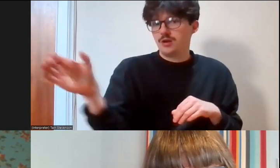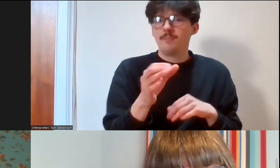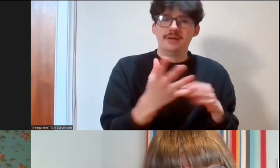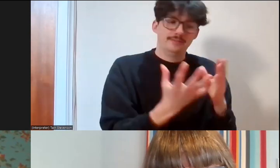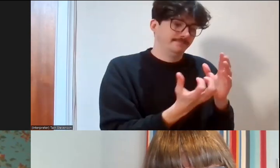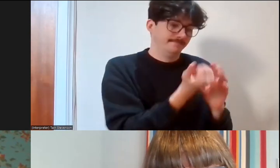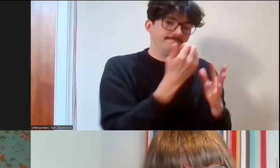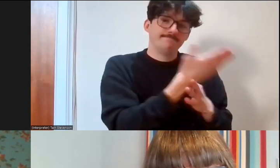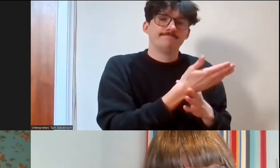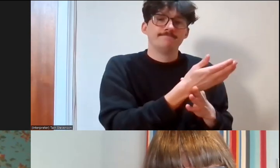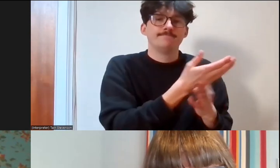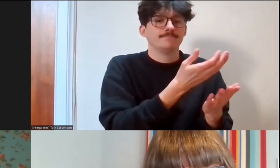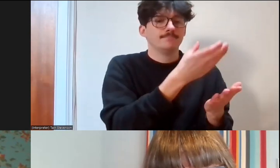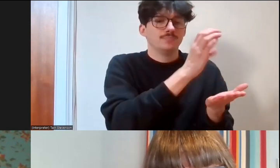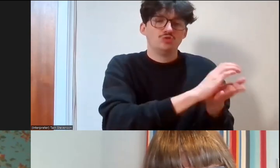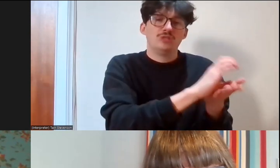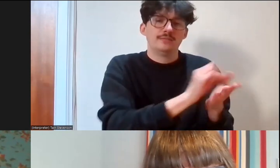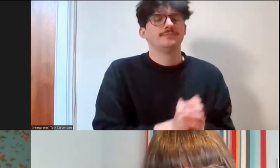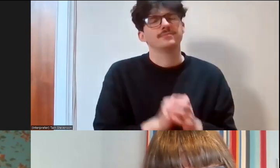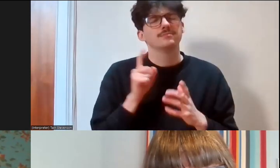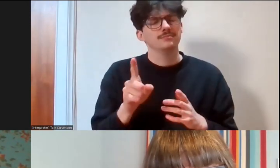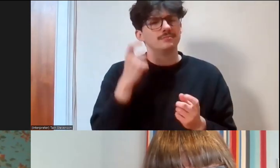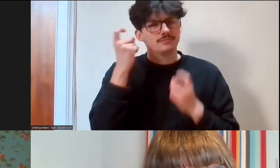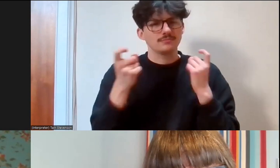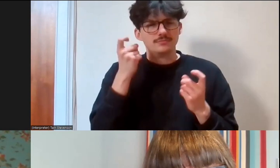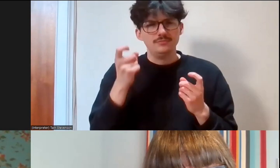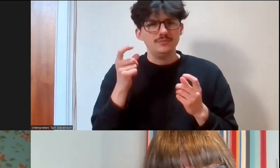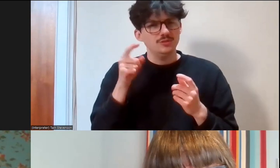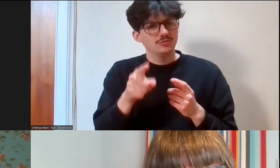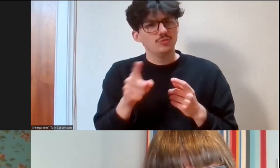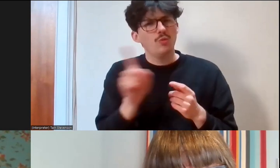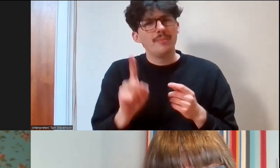wondering, do you also kind of look at where there might be gaps where you're not finding